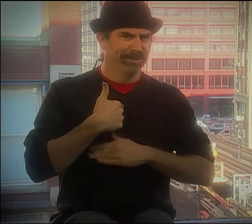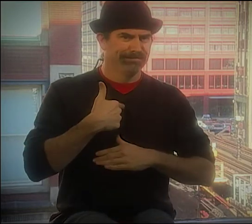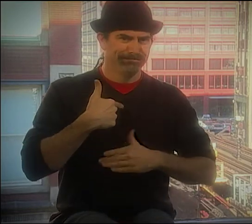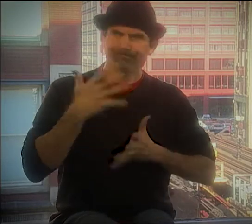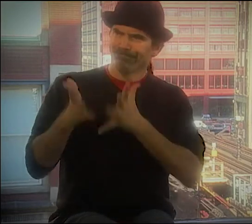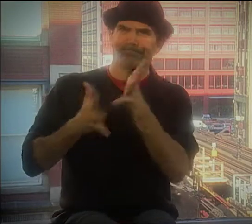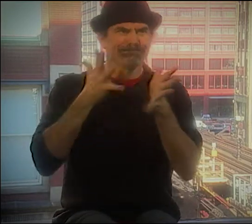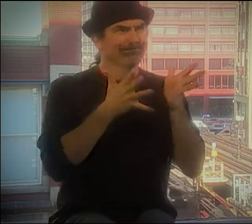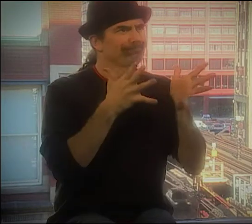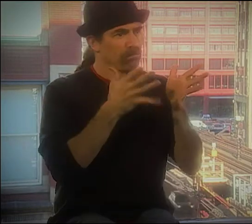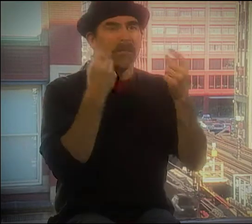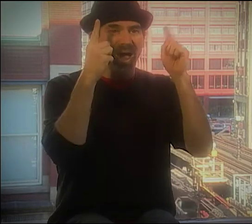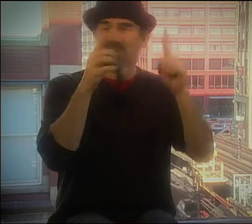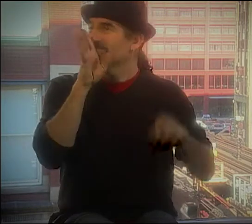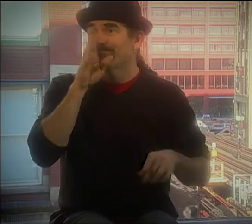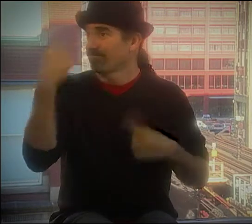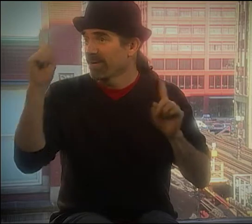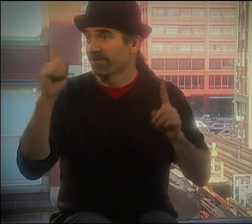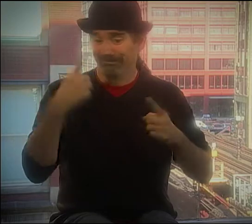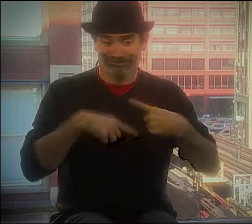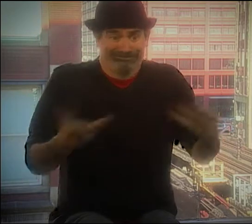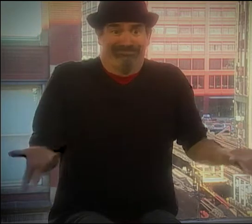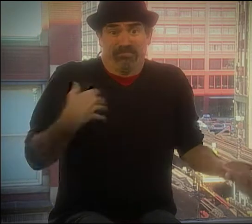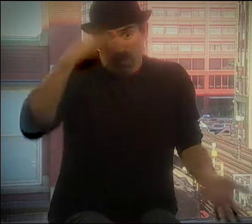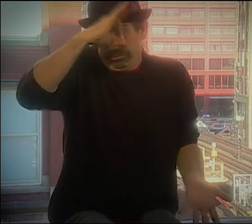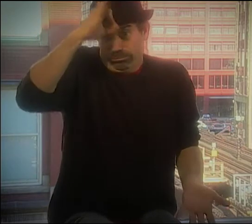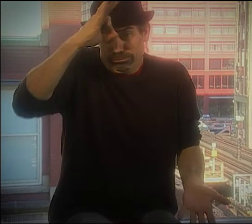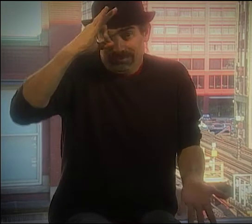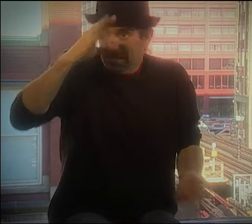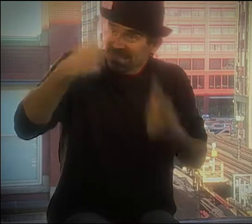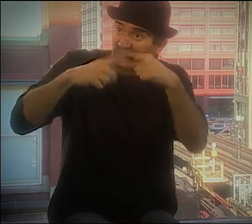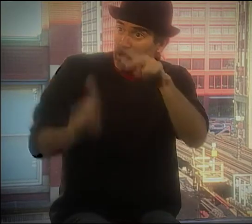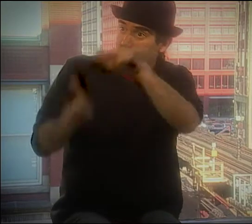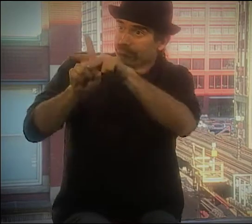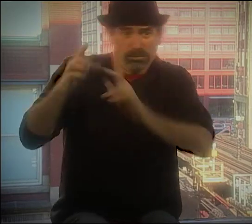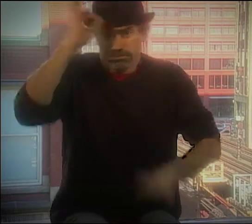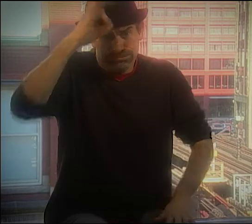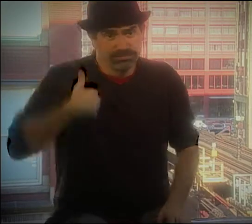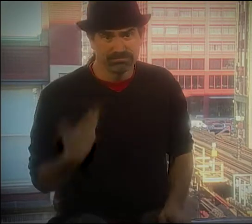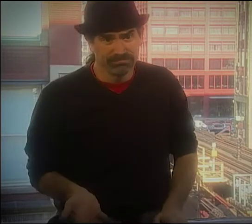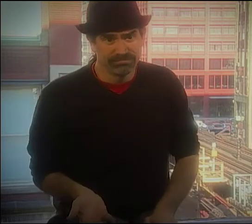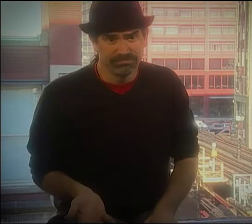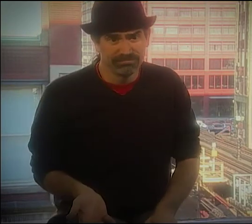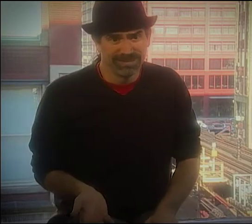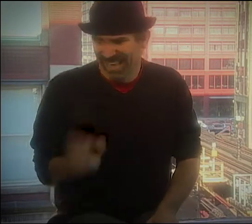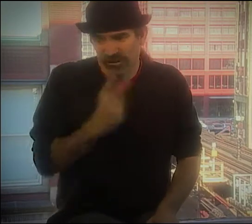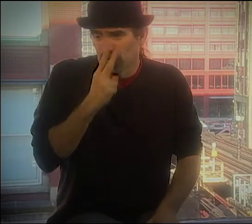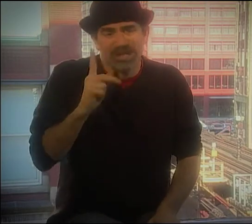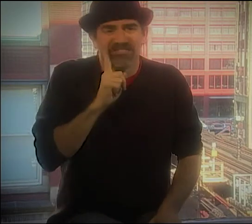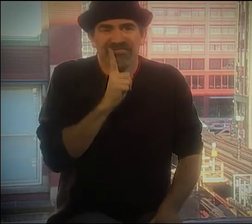AND THAT HAD A HUGE IMPACT ON ME. SO I DIDN'T KNOW ANY SIGN LANGUAGE, AND I GOT ALONG